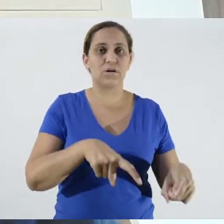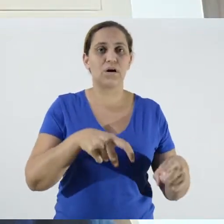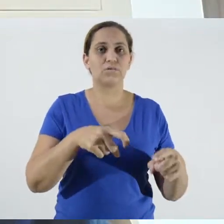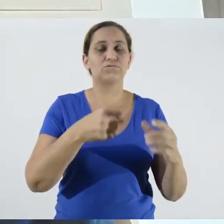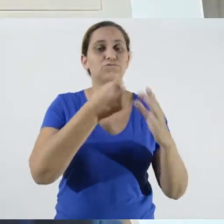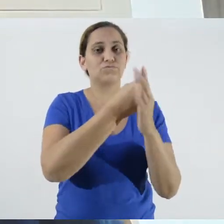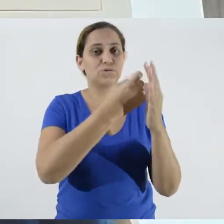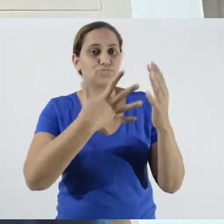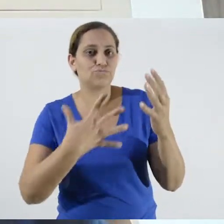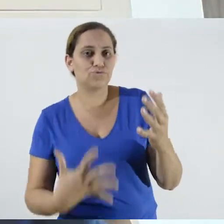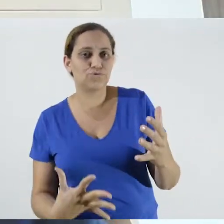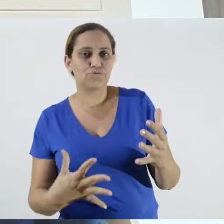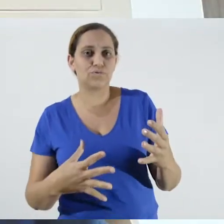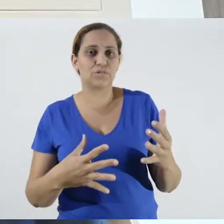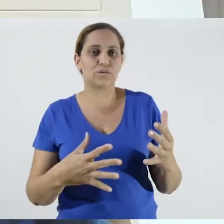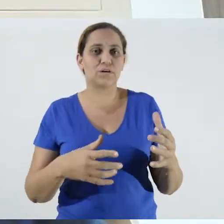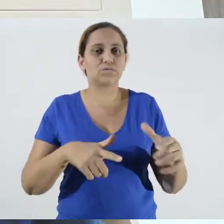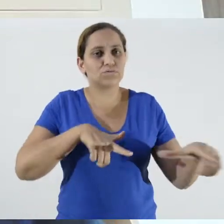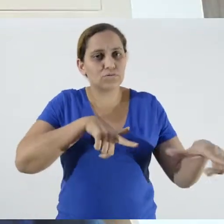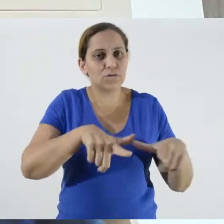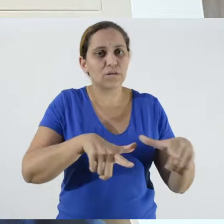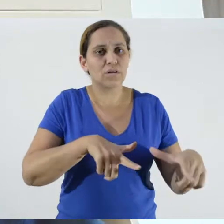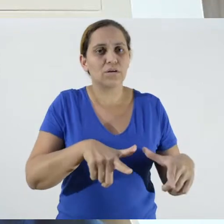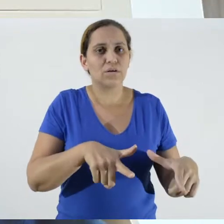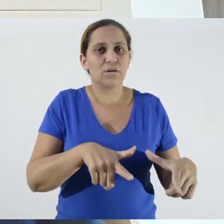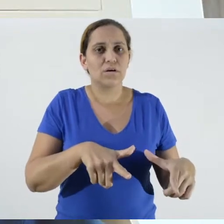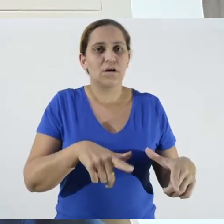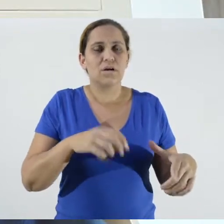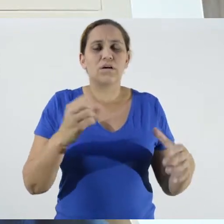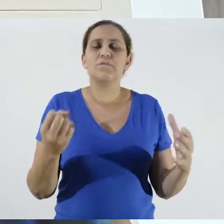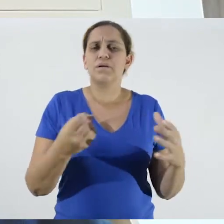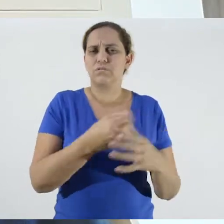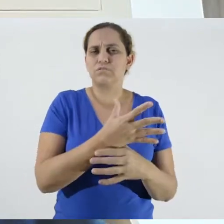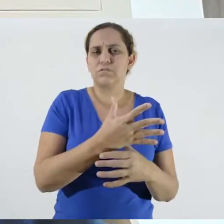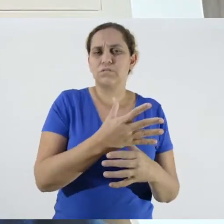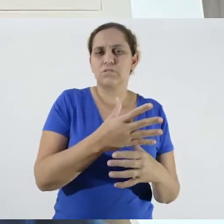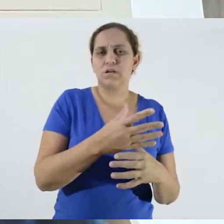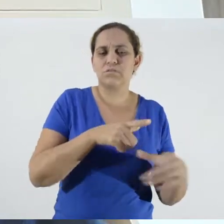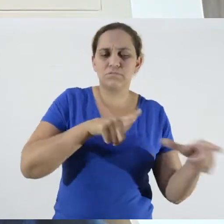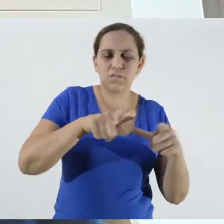service provision, something that was supposed to happen remotely in a more